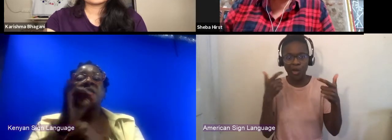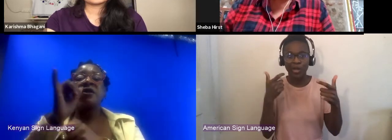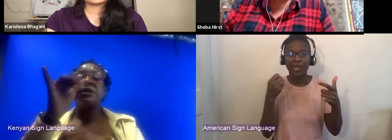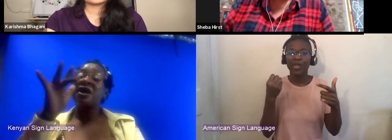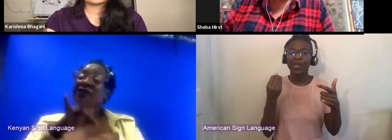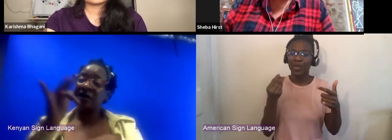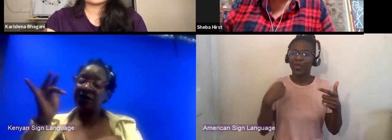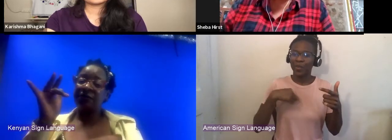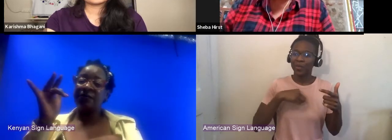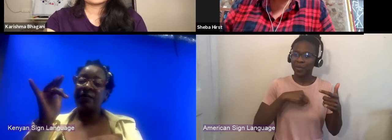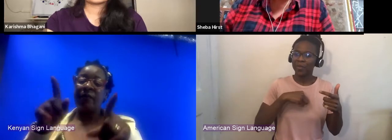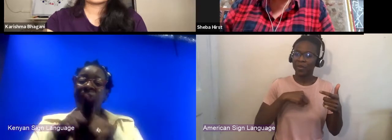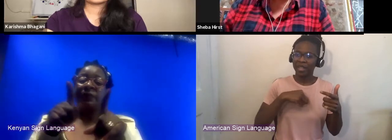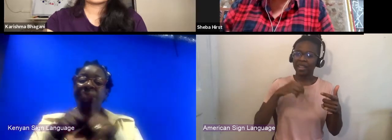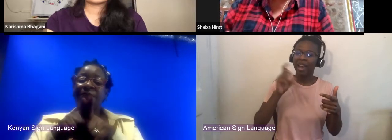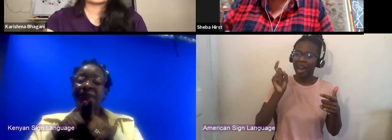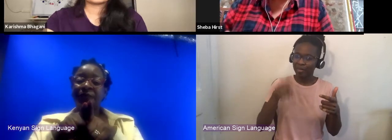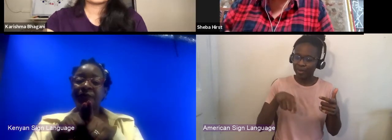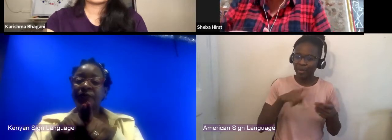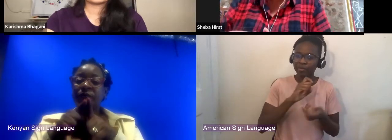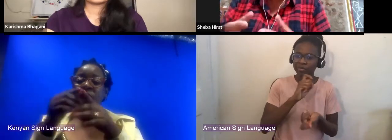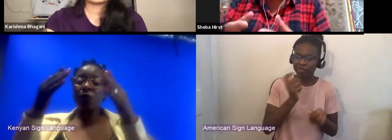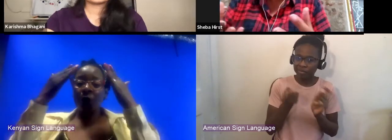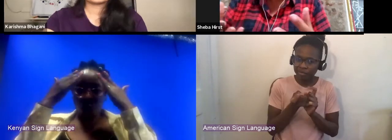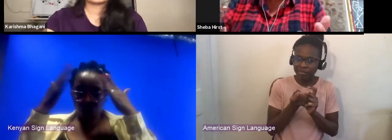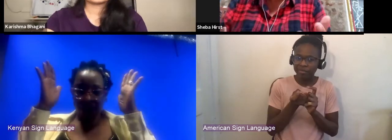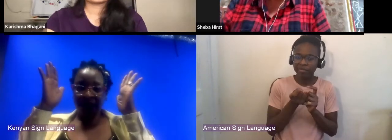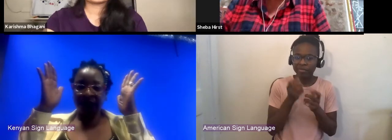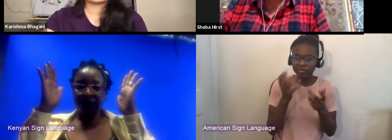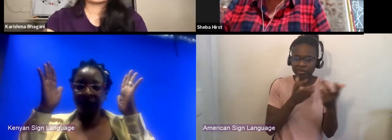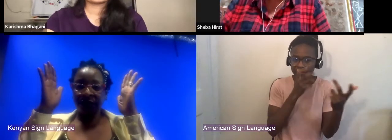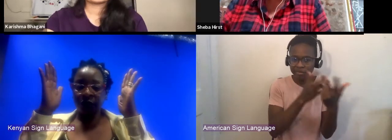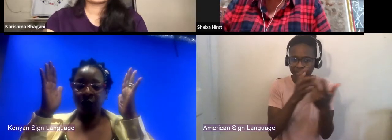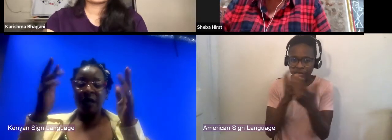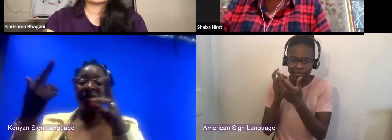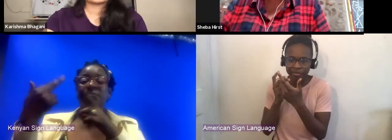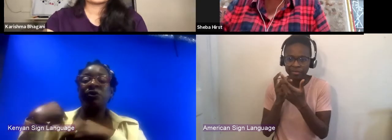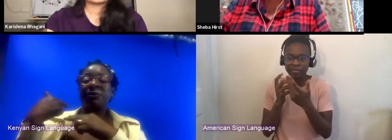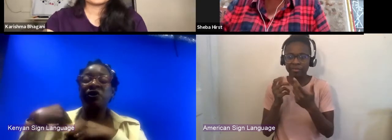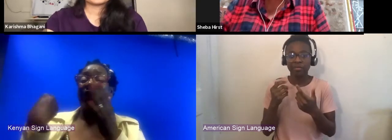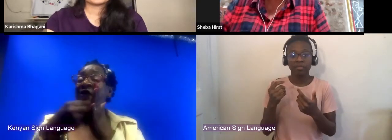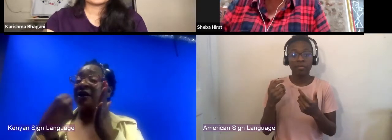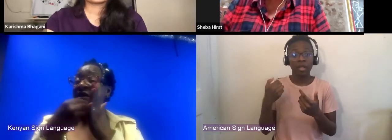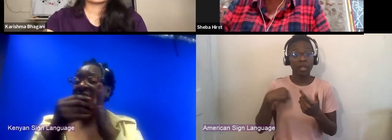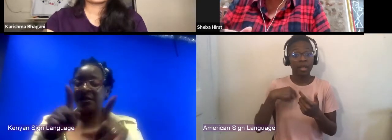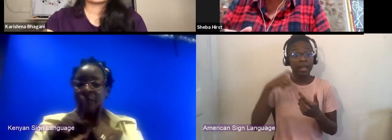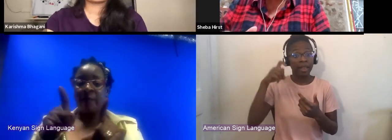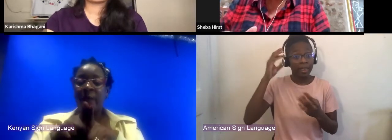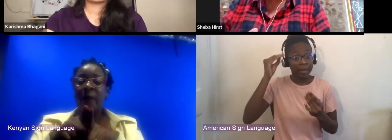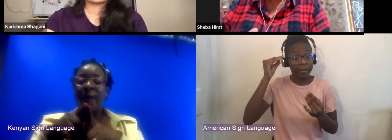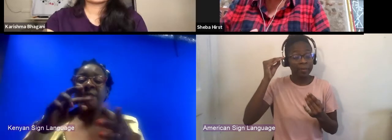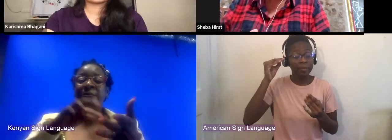And it also opens you up to the different possibilities of financing this work because now you're able to speak